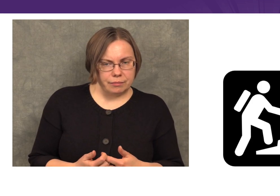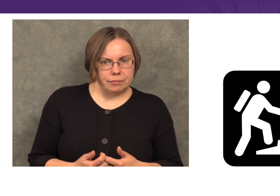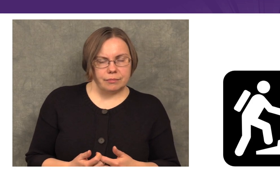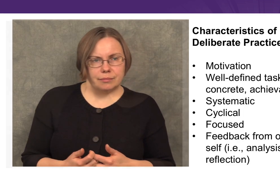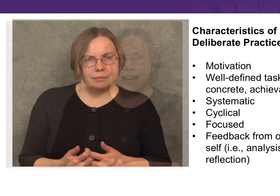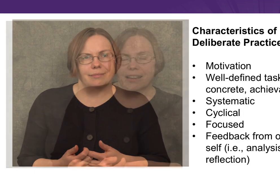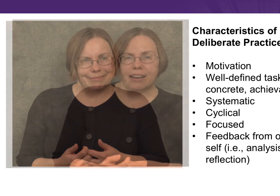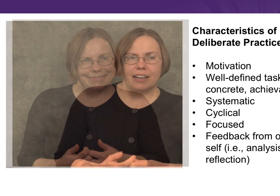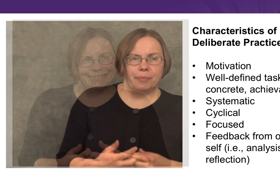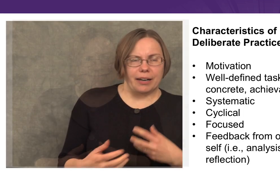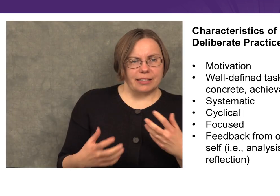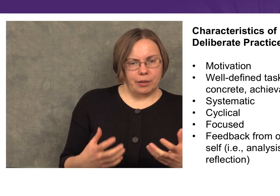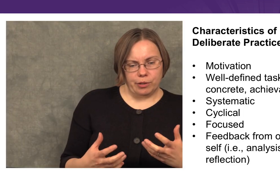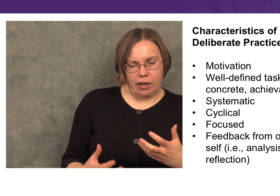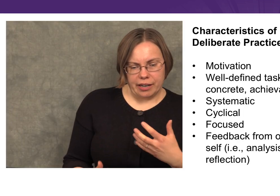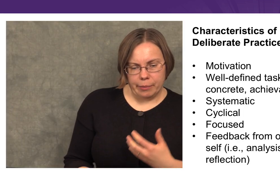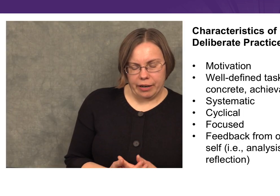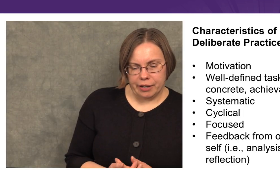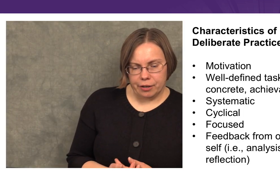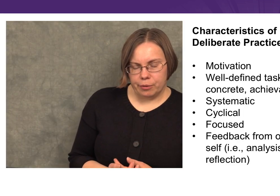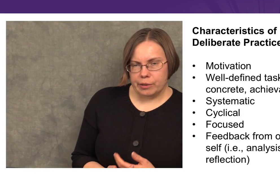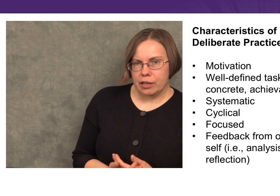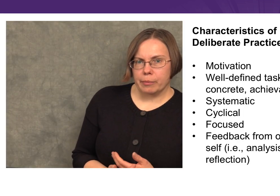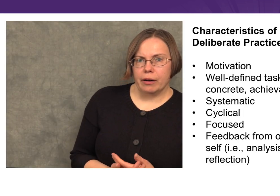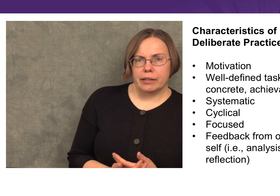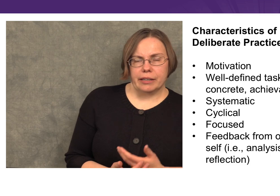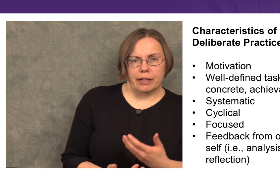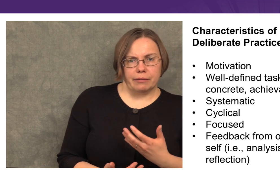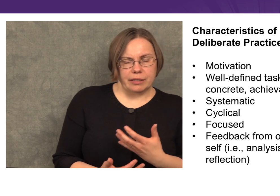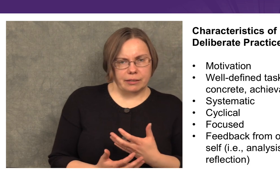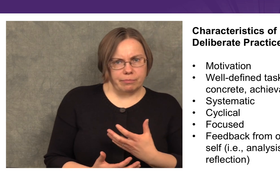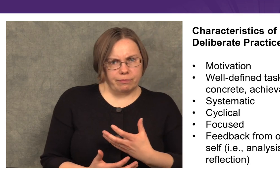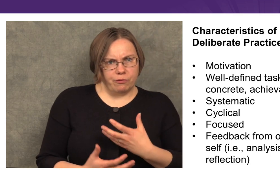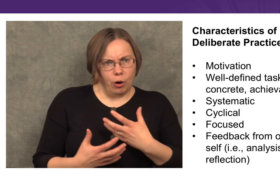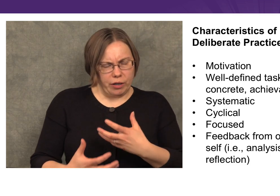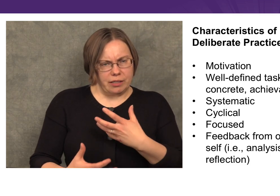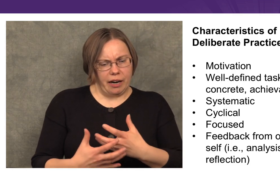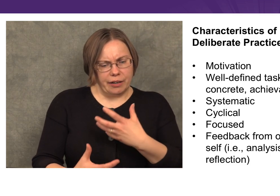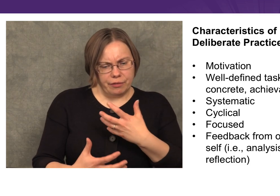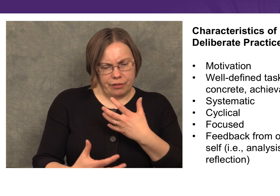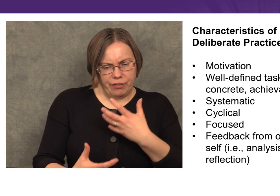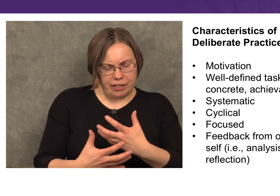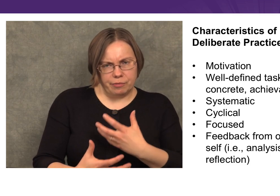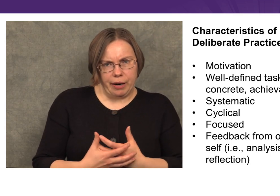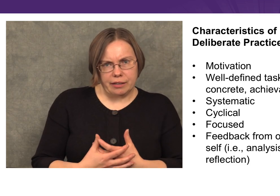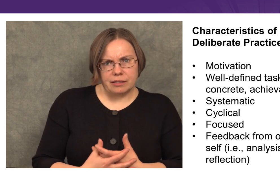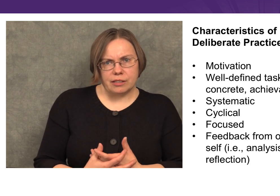And the kind of practice that we’re talking about here, when we talk about this focused kind of effective practice,